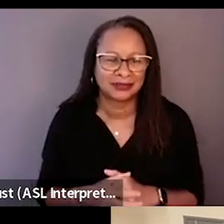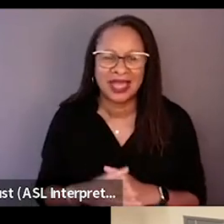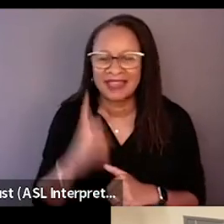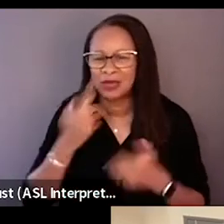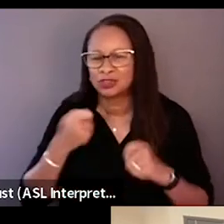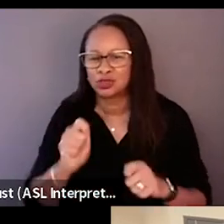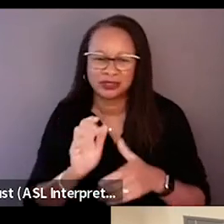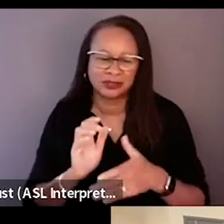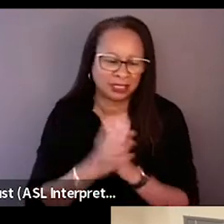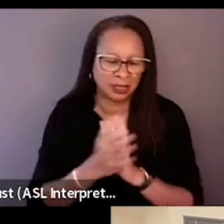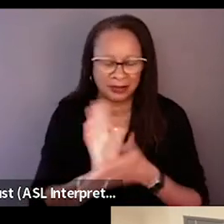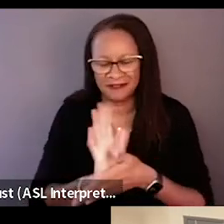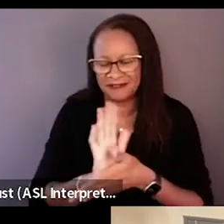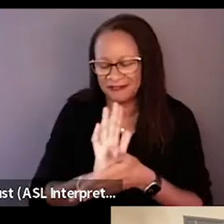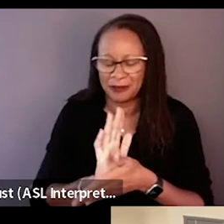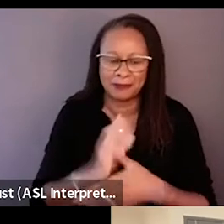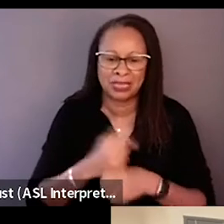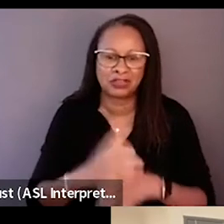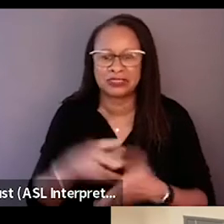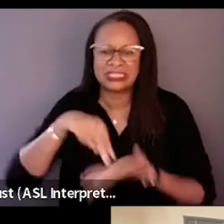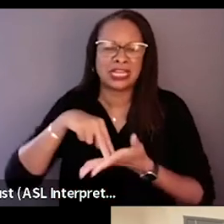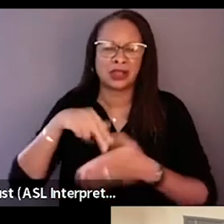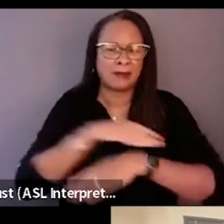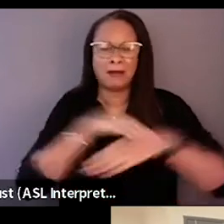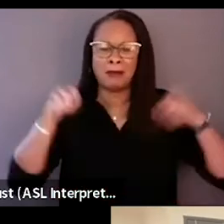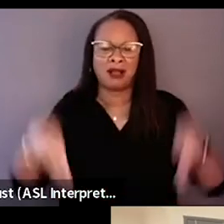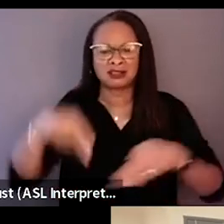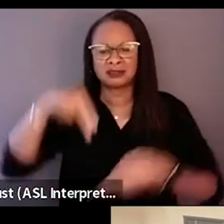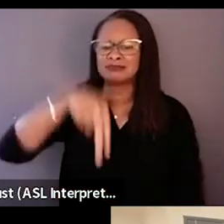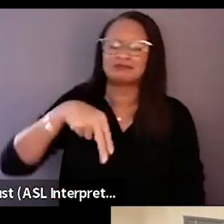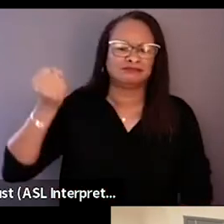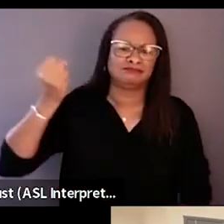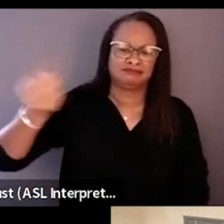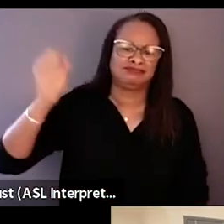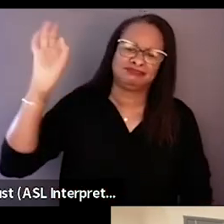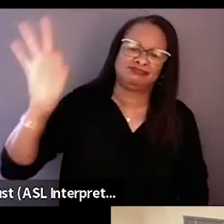who was standing on my soapbox and trying to prove an agenda.